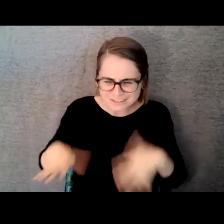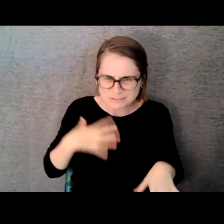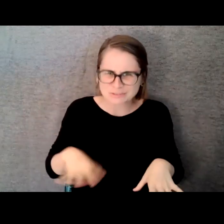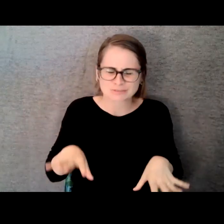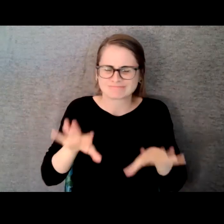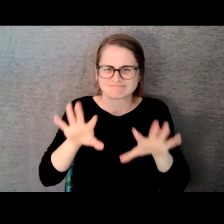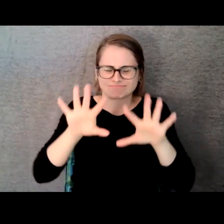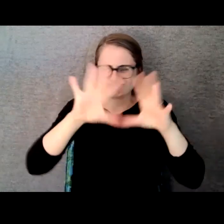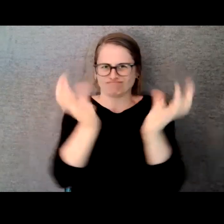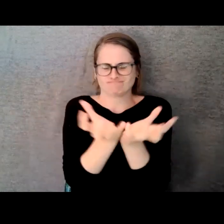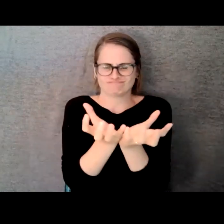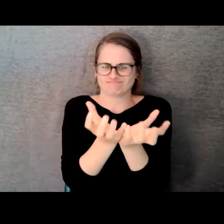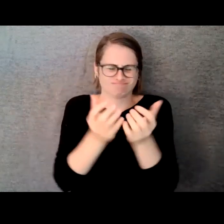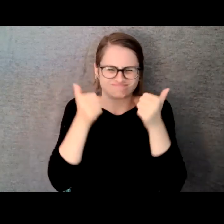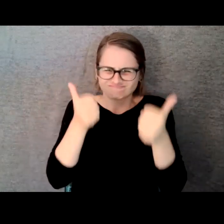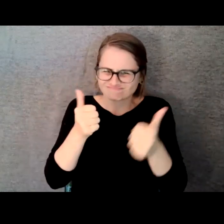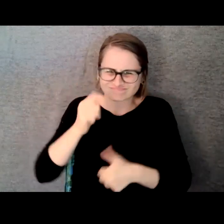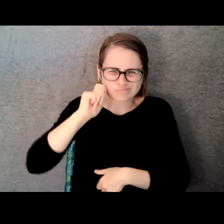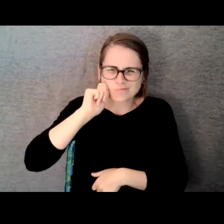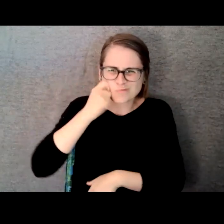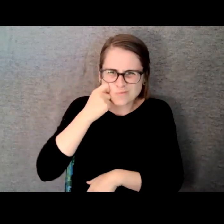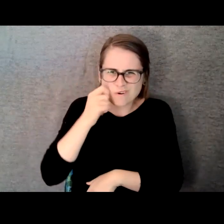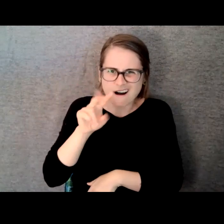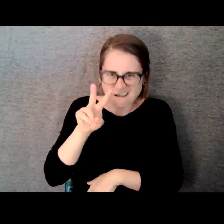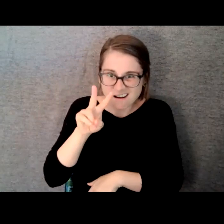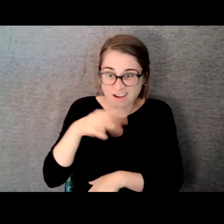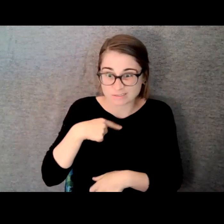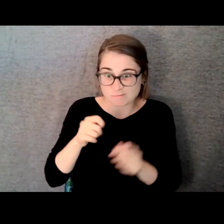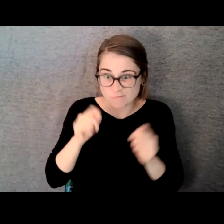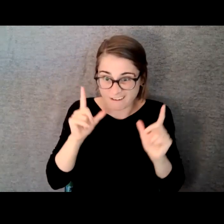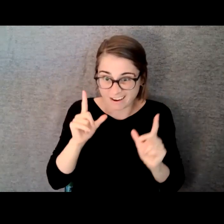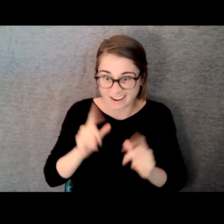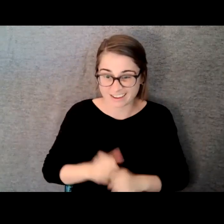they worked so fast forward ahead you know I guess that would have been ten years ahead